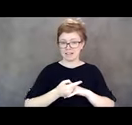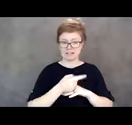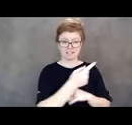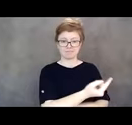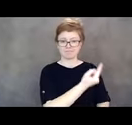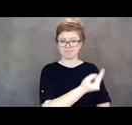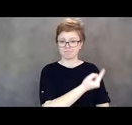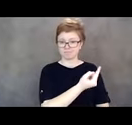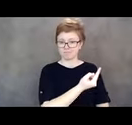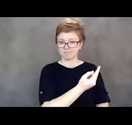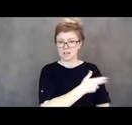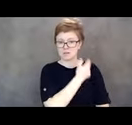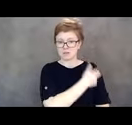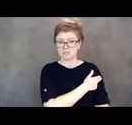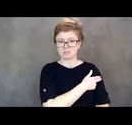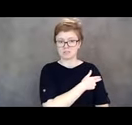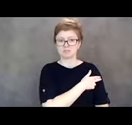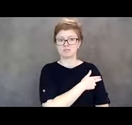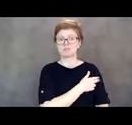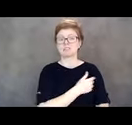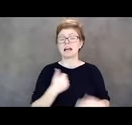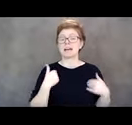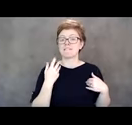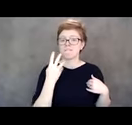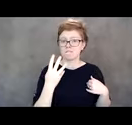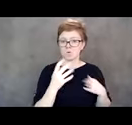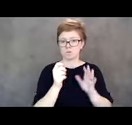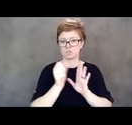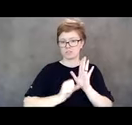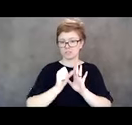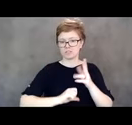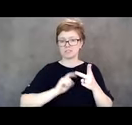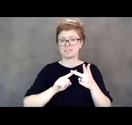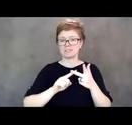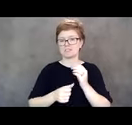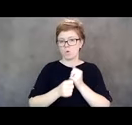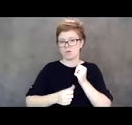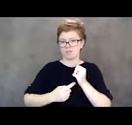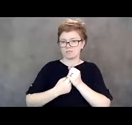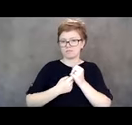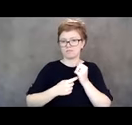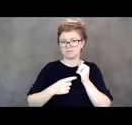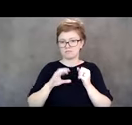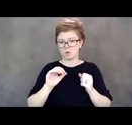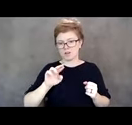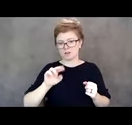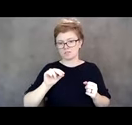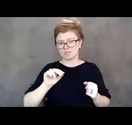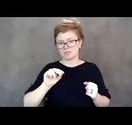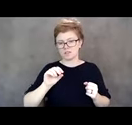During that time she endured four different surgeries and a colonoscopy. She was asked to sign papers that she did not understand.